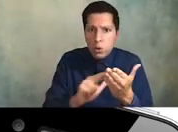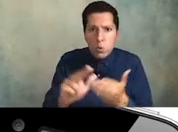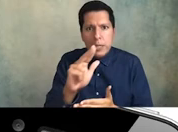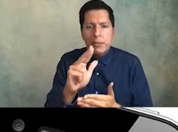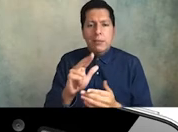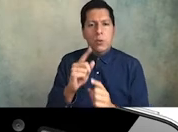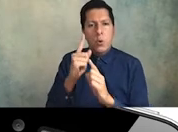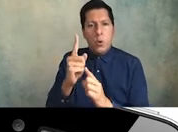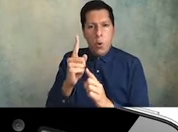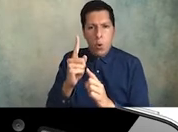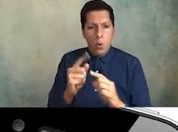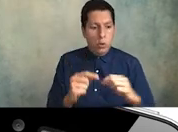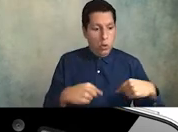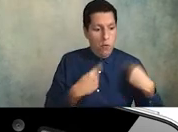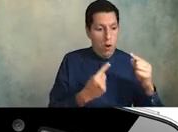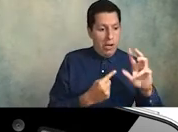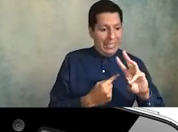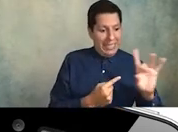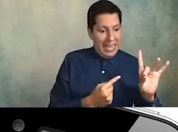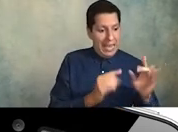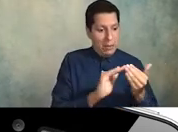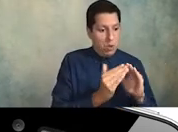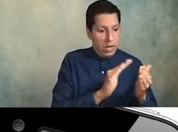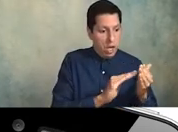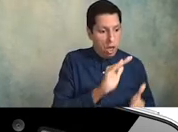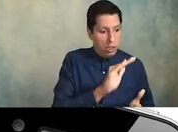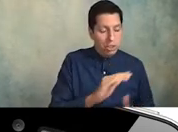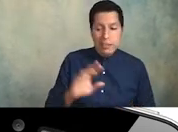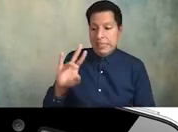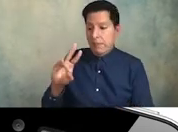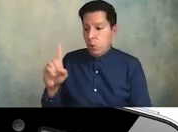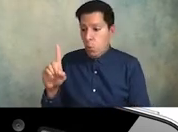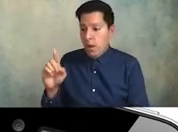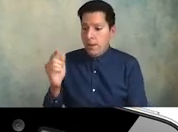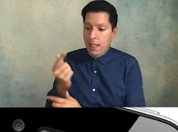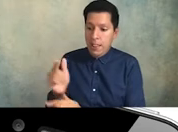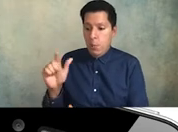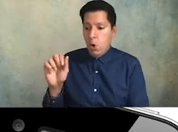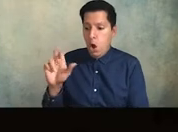with those 68 california community colleges and those 71 liberal arts colleges across the country